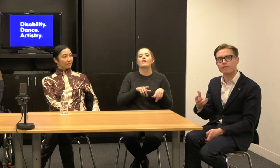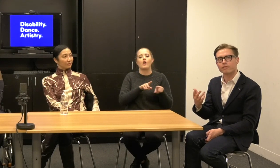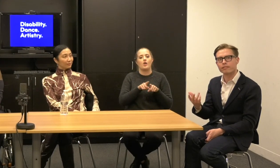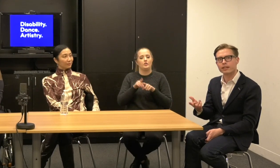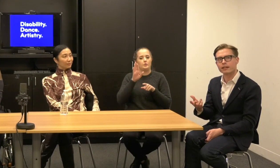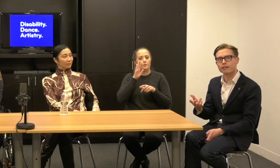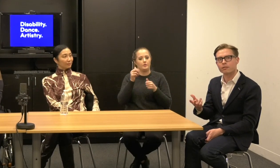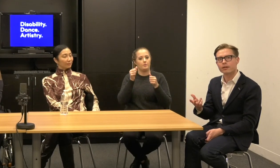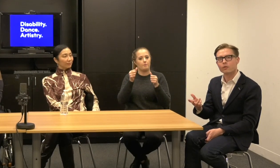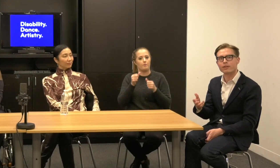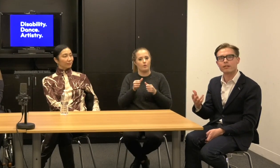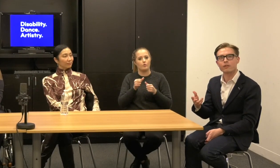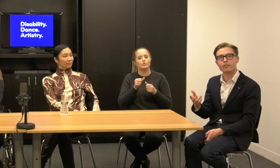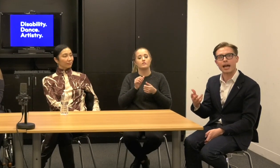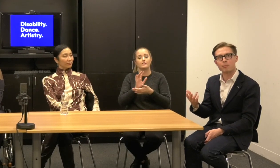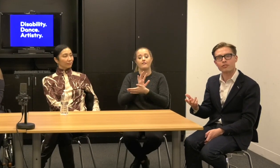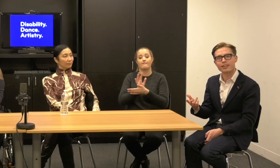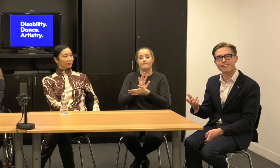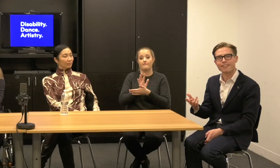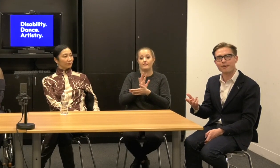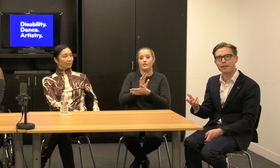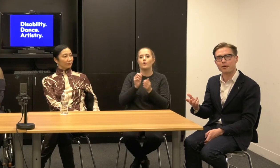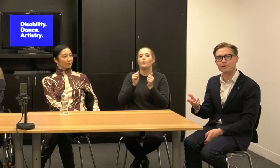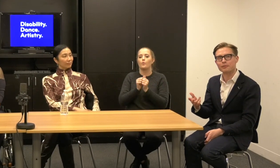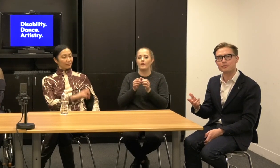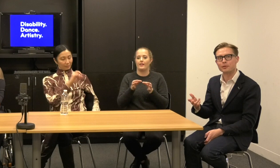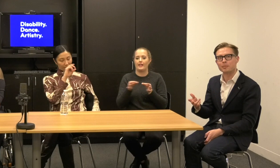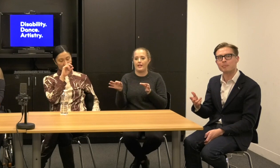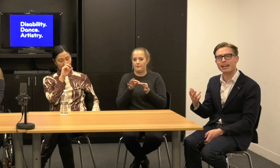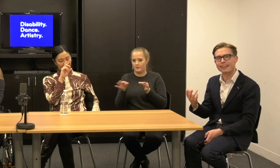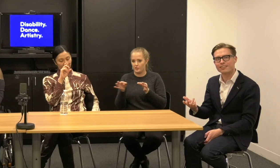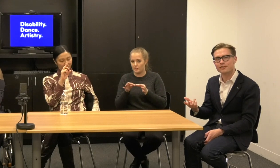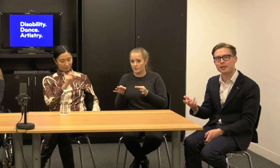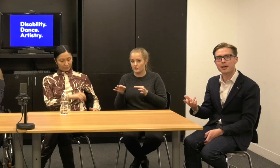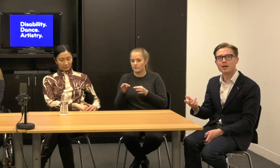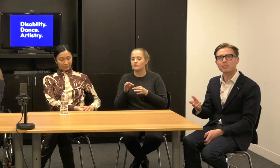of the video with closed captioning on our Youtube page.